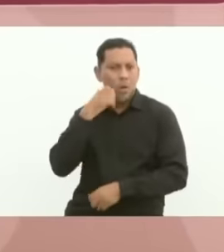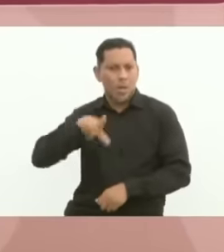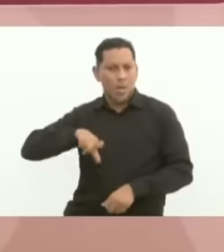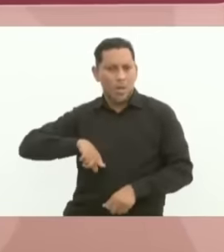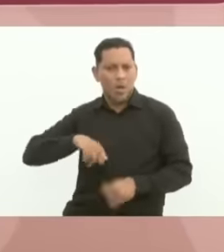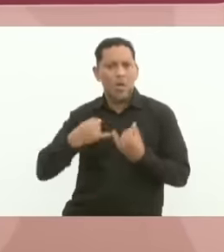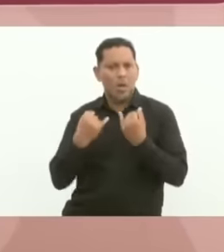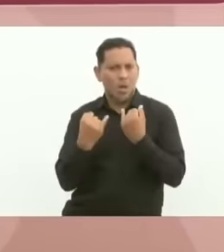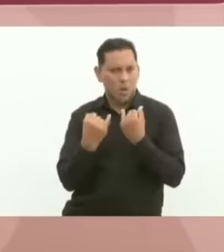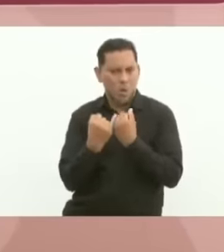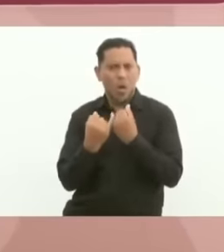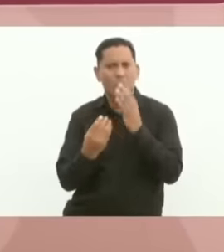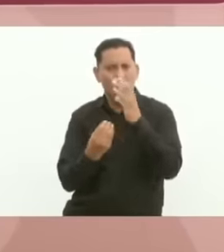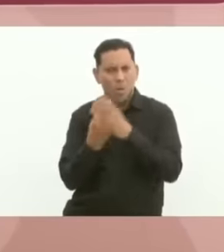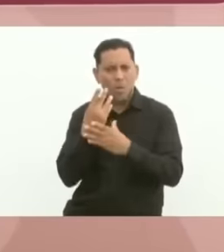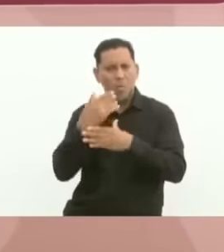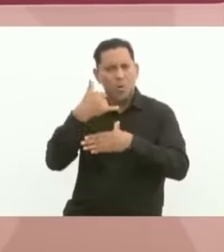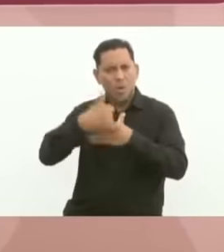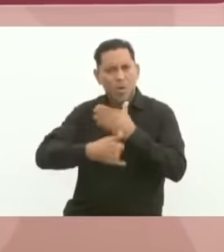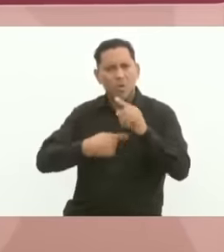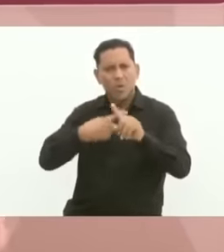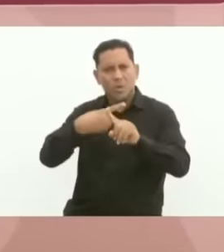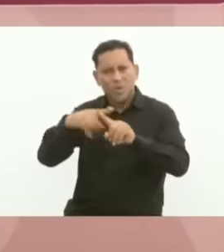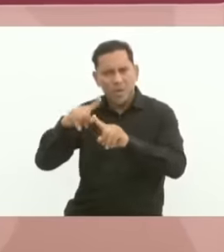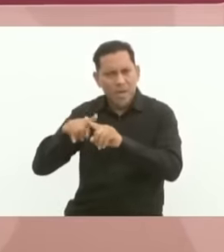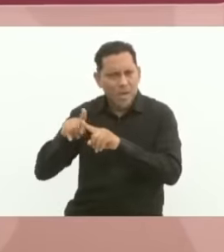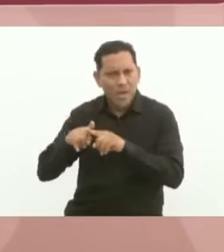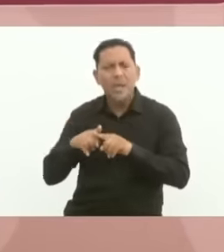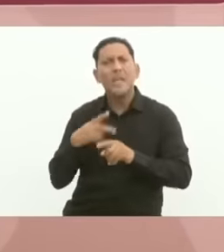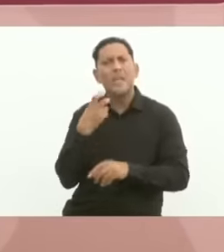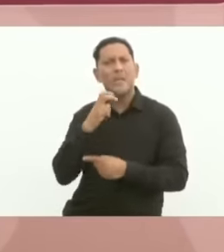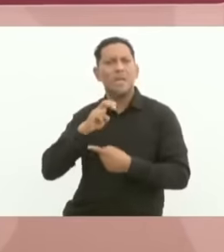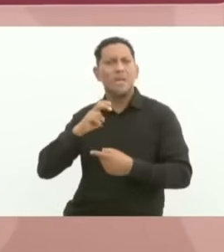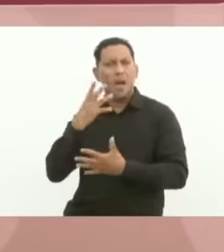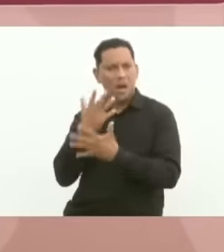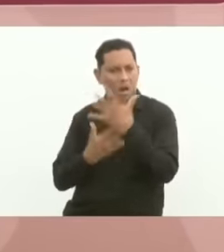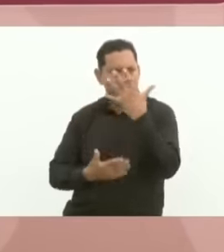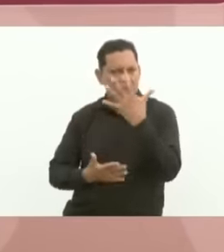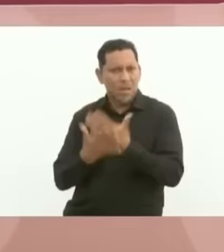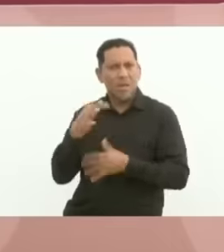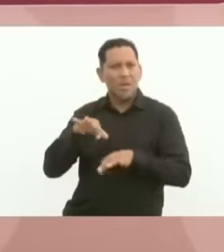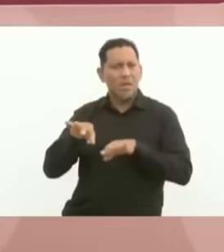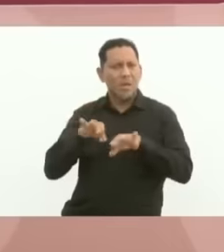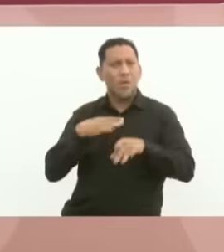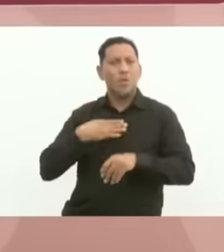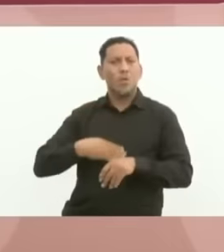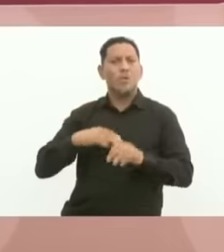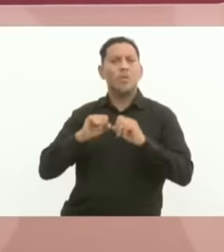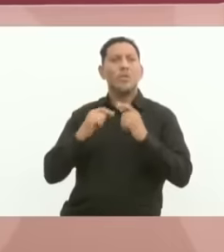works that continue to represent this essence of Mexican humanism, which is social justice.